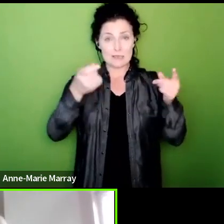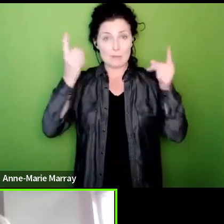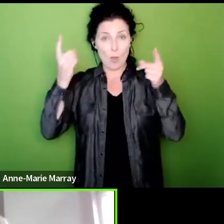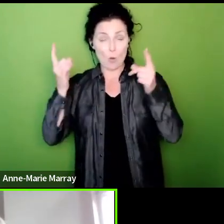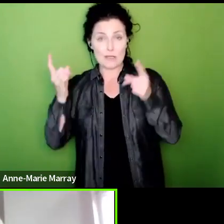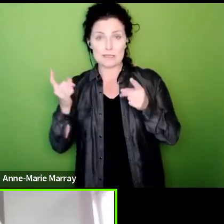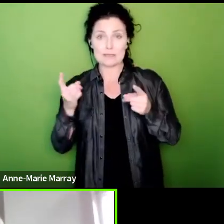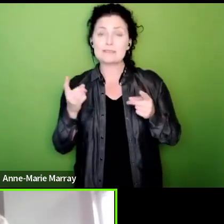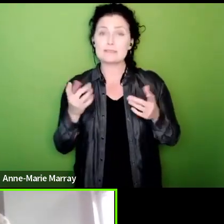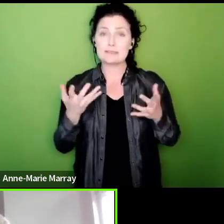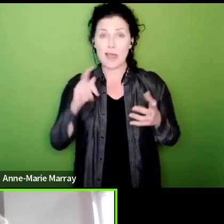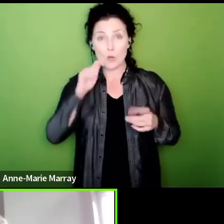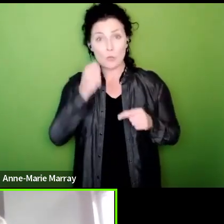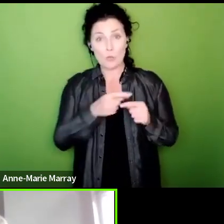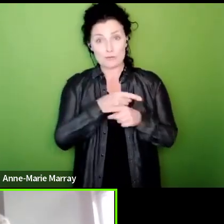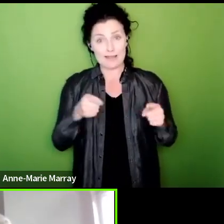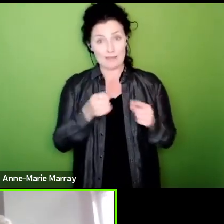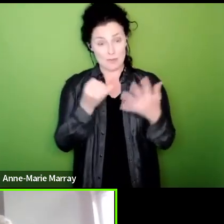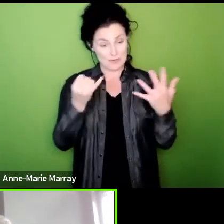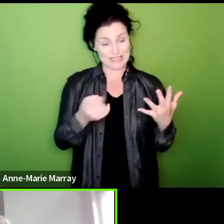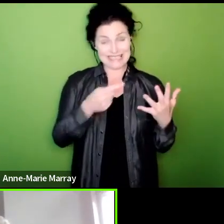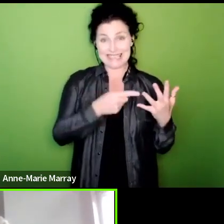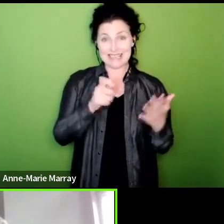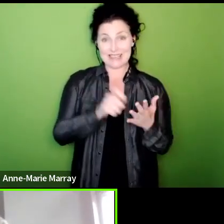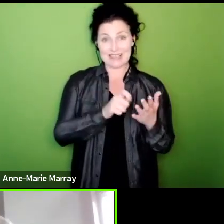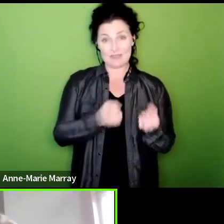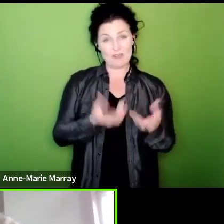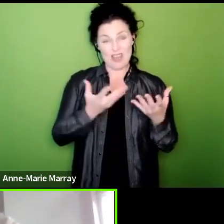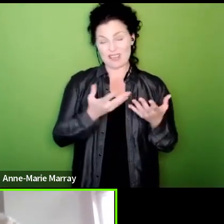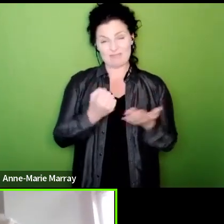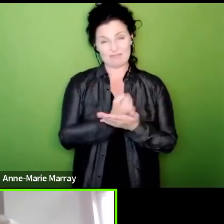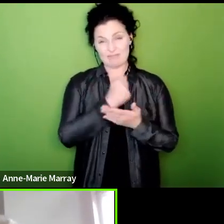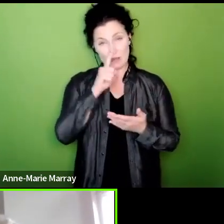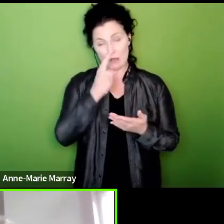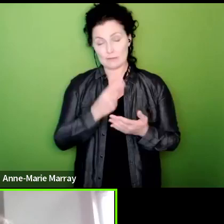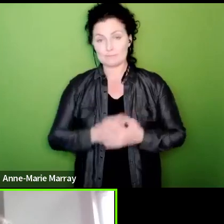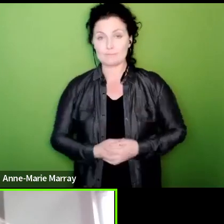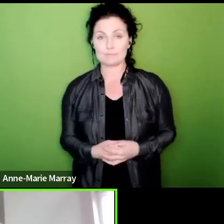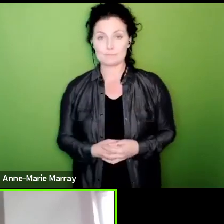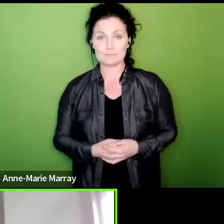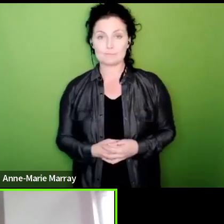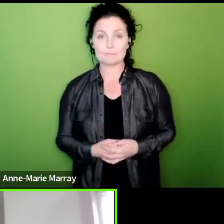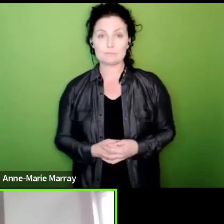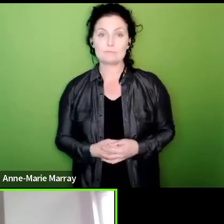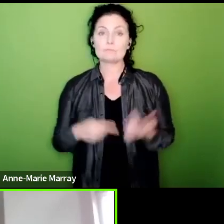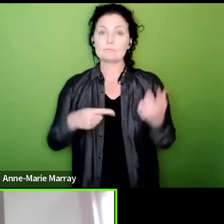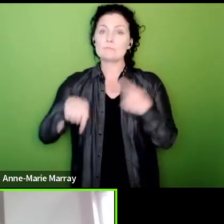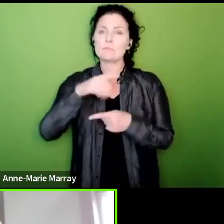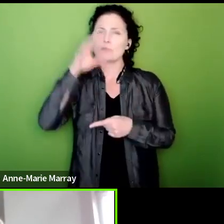for any members in HMRC who who are listening on this call that we record in HMRC we had a massive